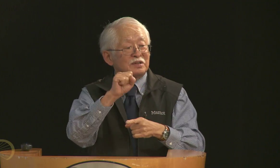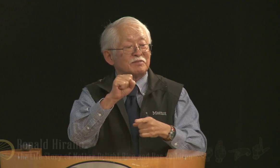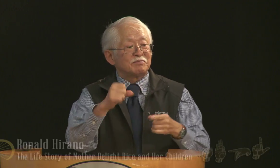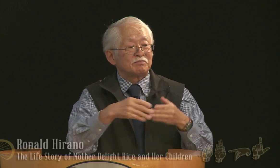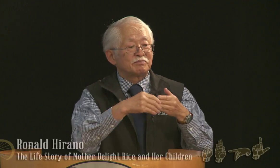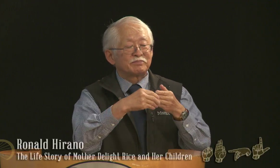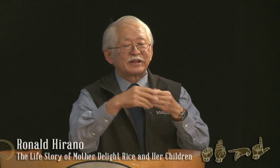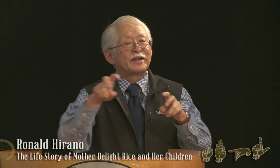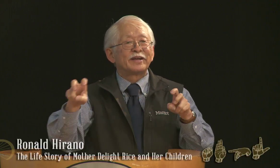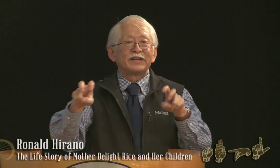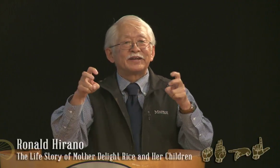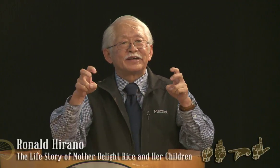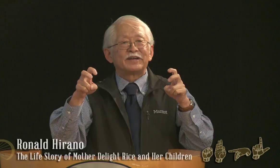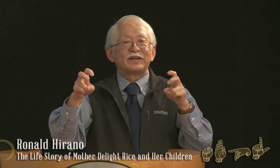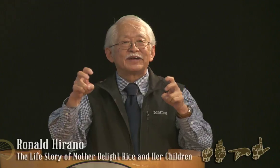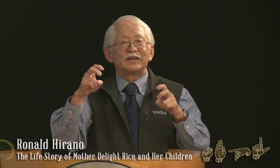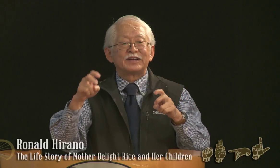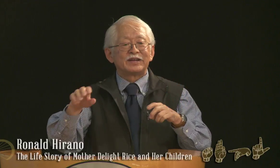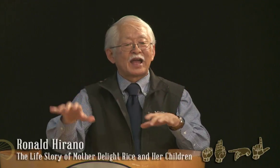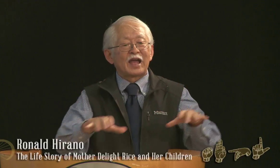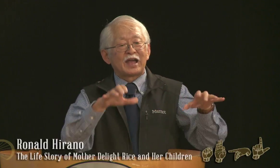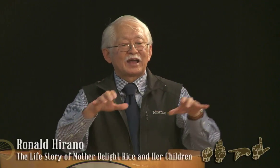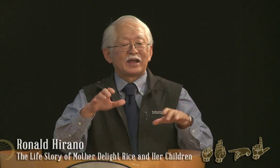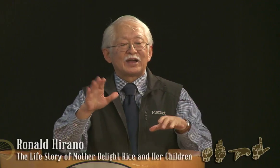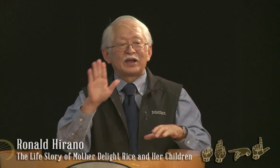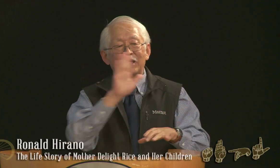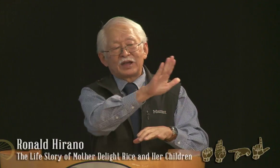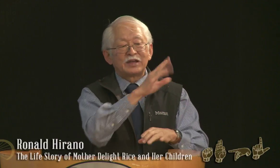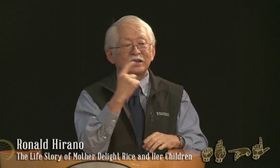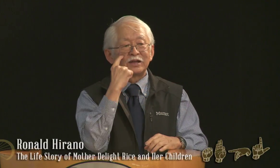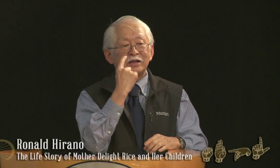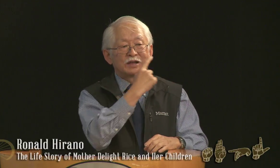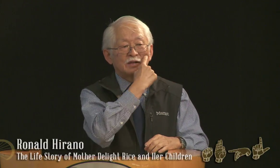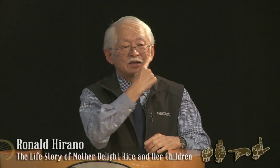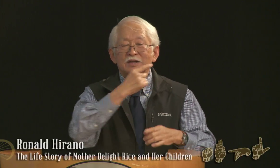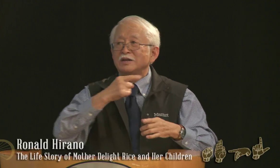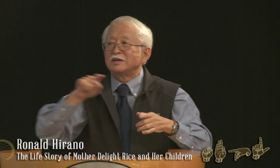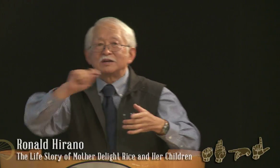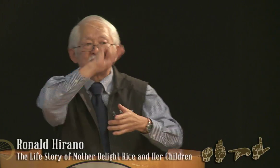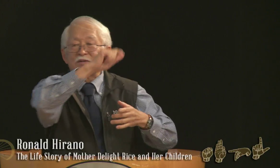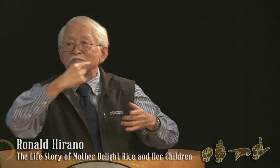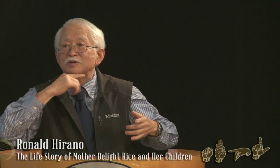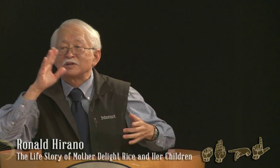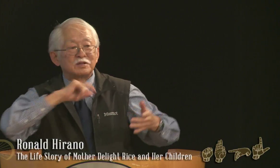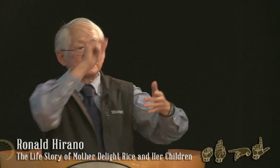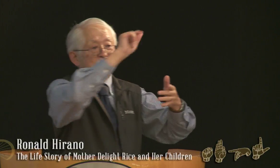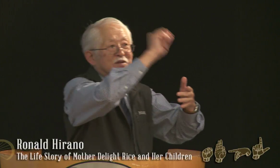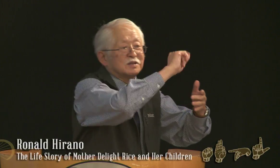And then Francisca's sister, um,